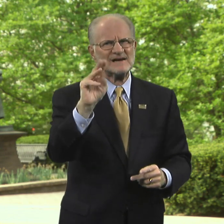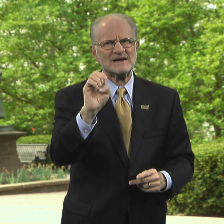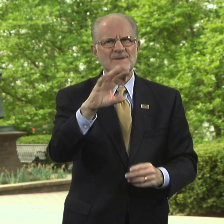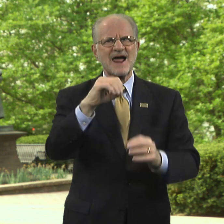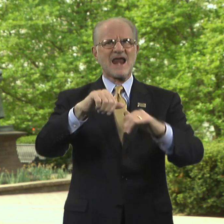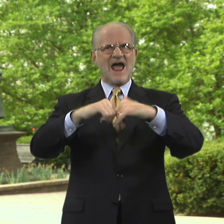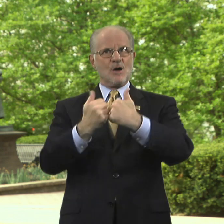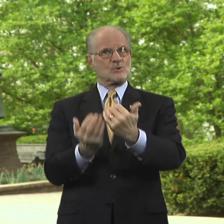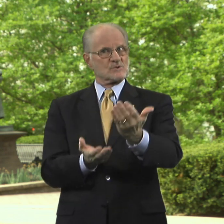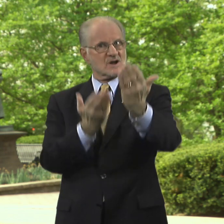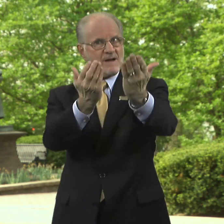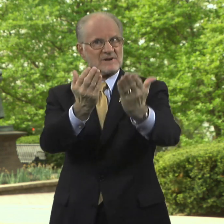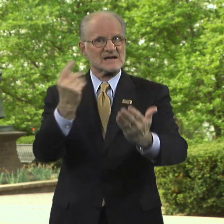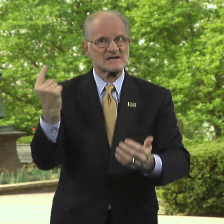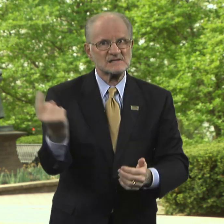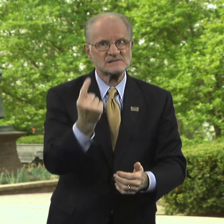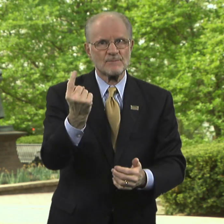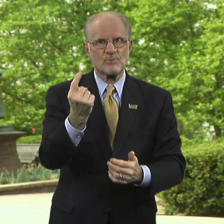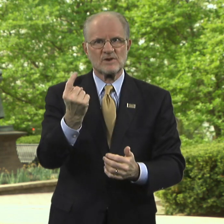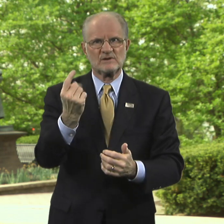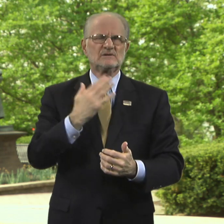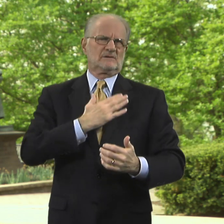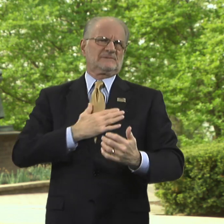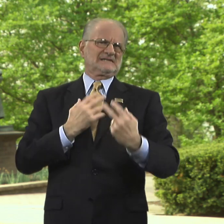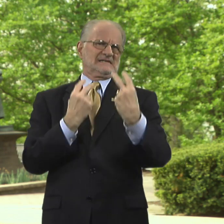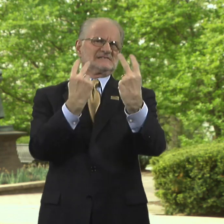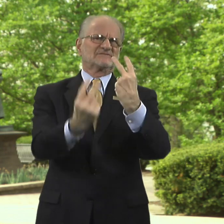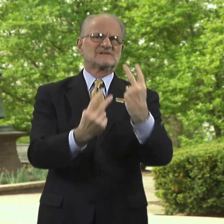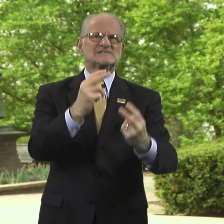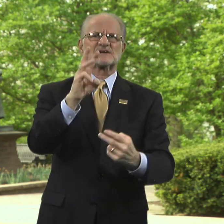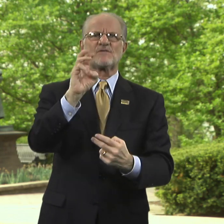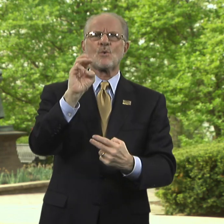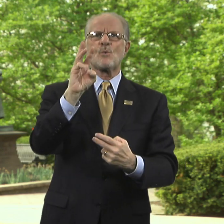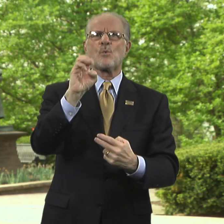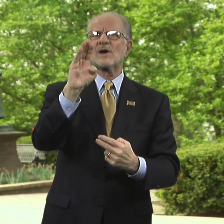and how to nominate someone, please visit the webpage